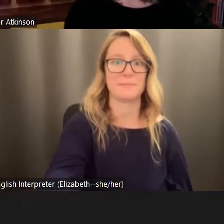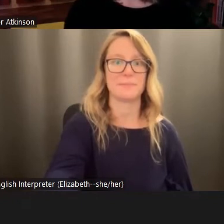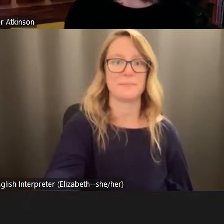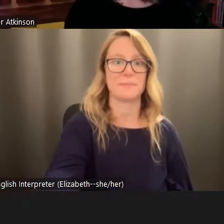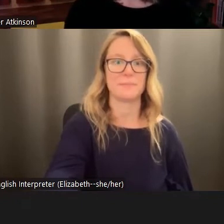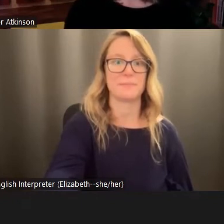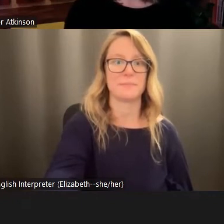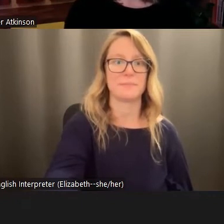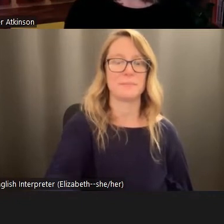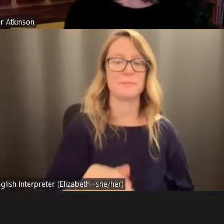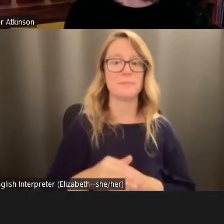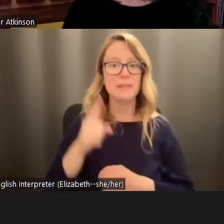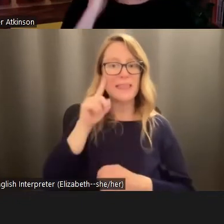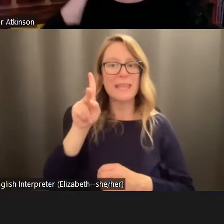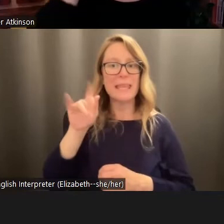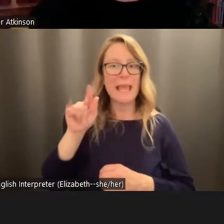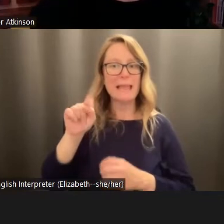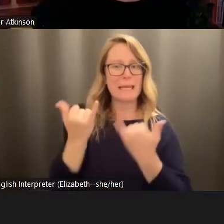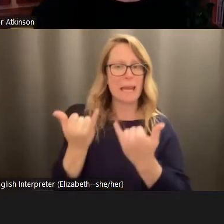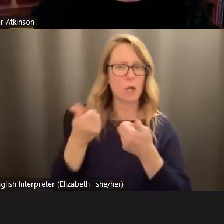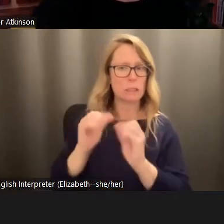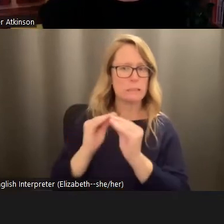think Caitlin's working on the tech issue on their site as well.